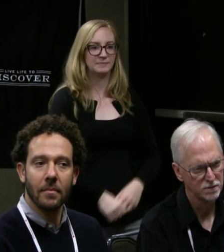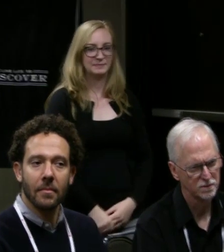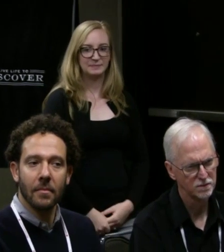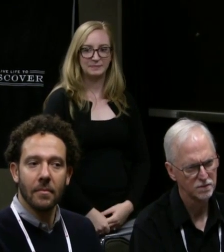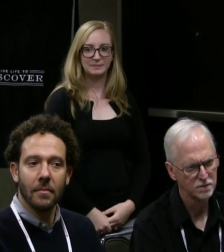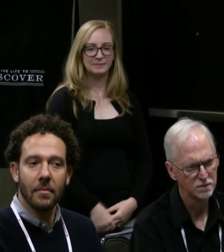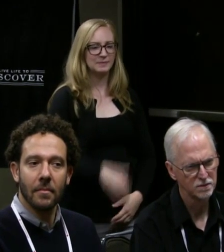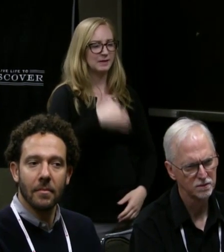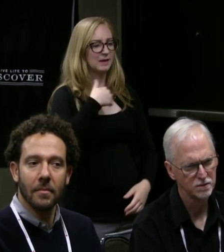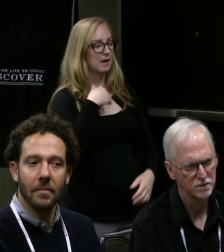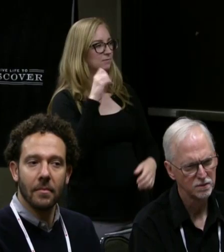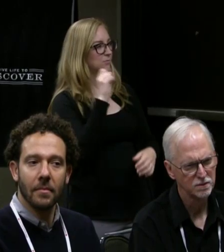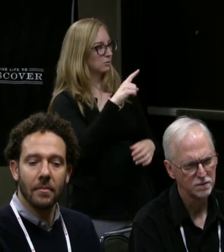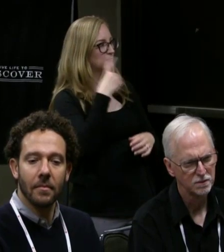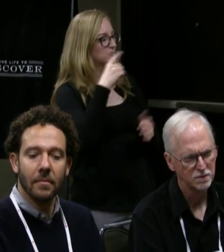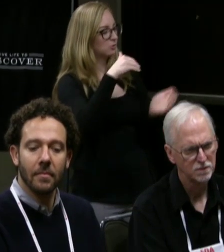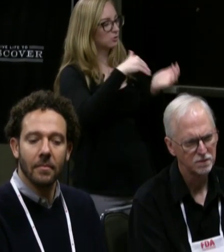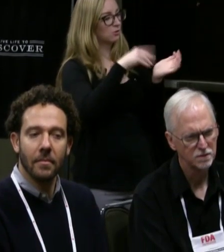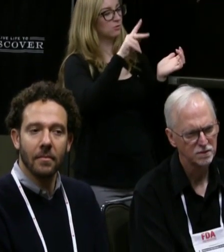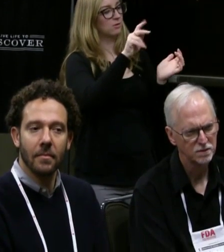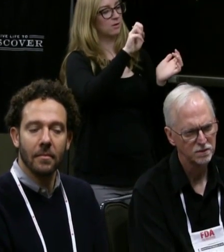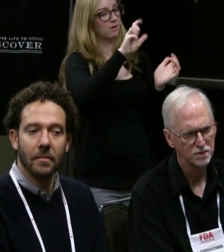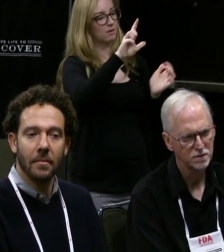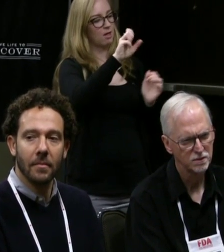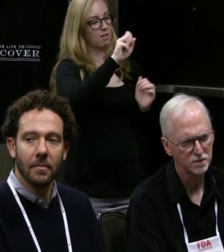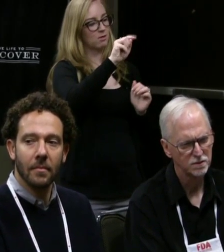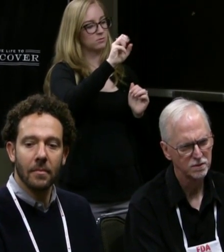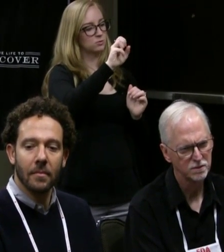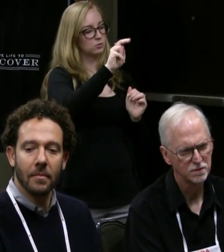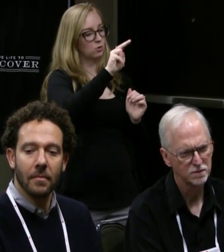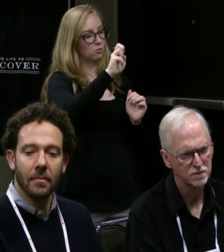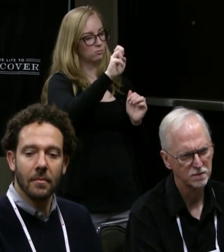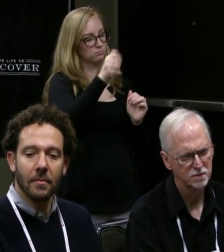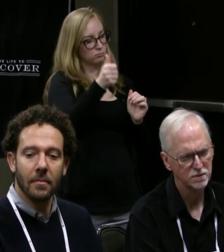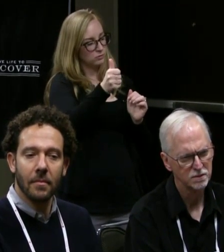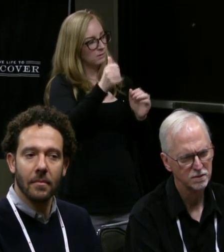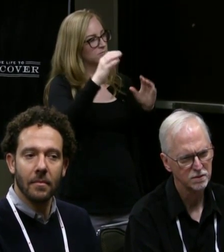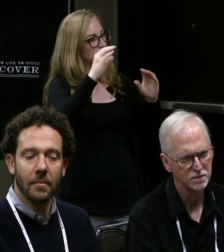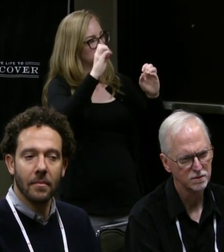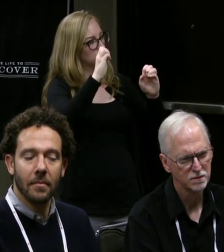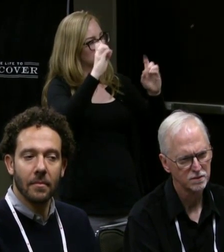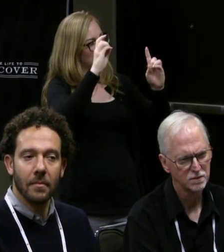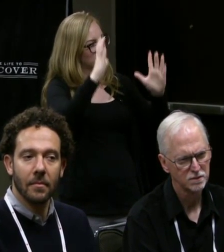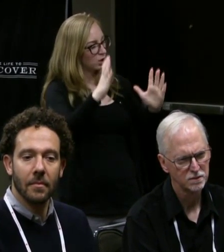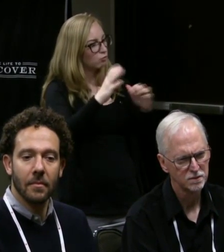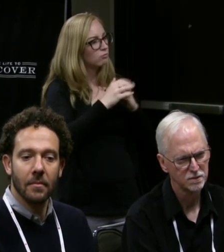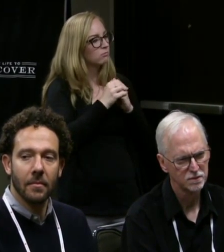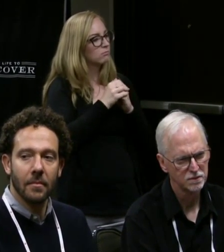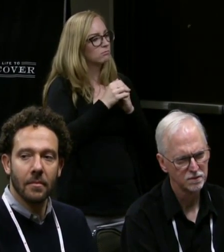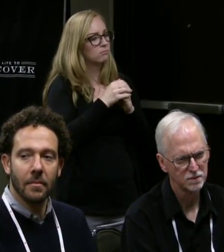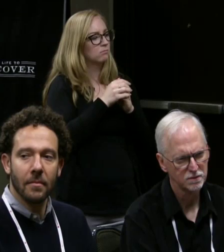As an educator, what can teaching artists